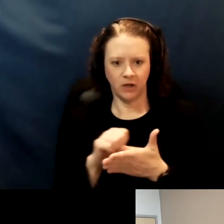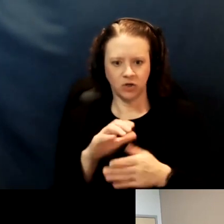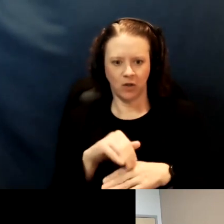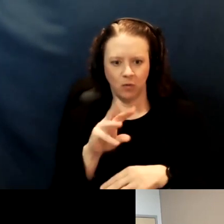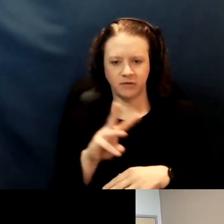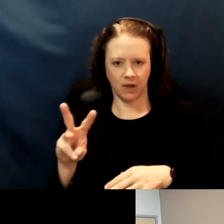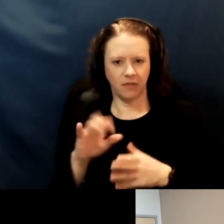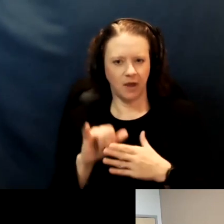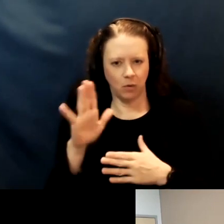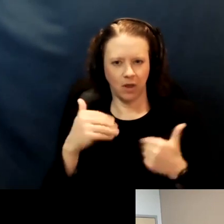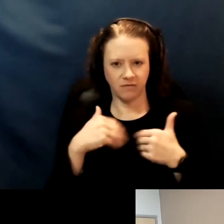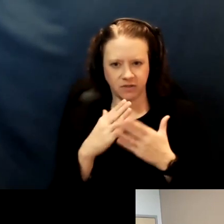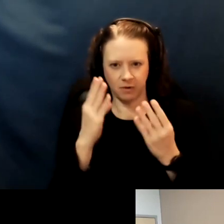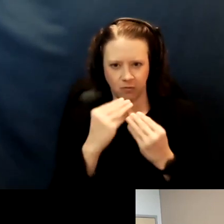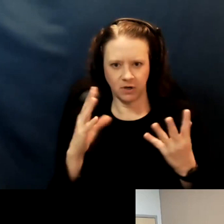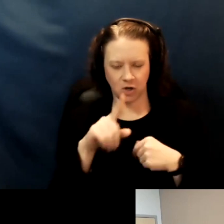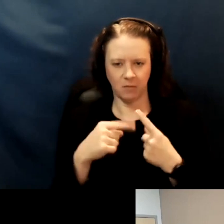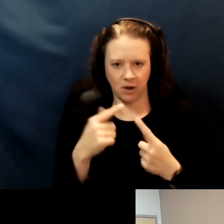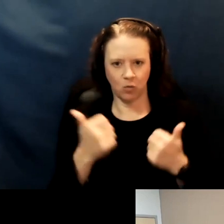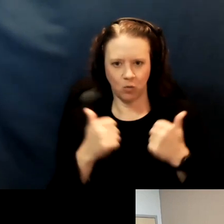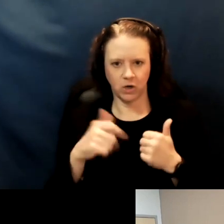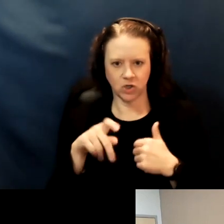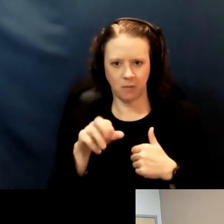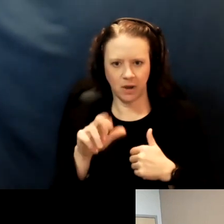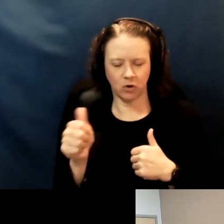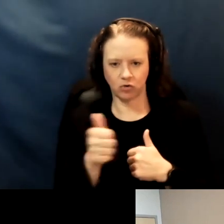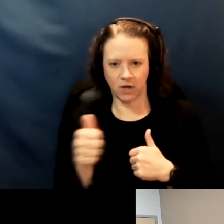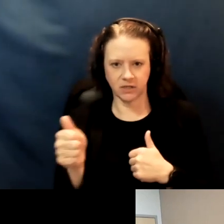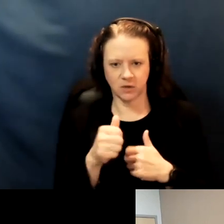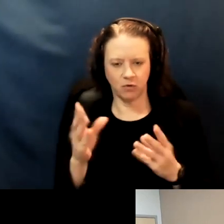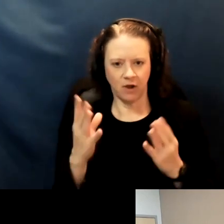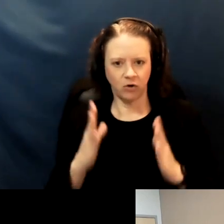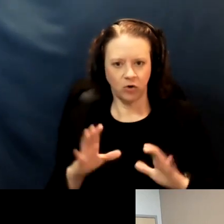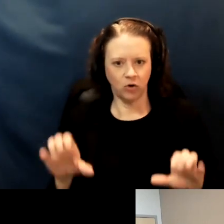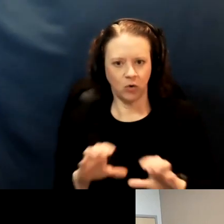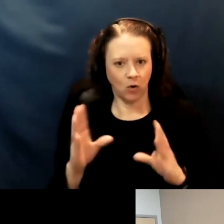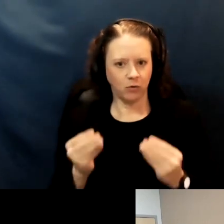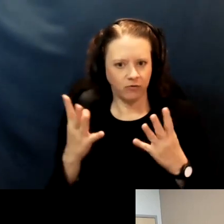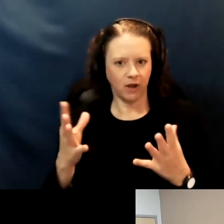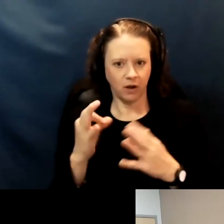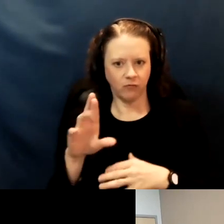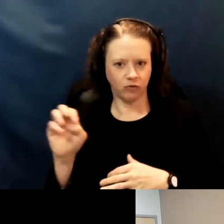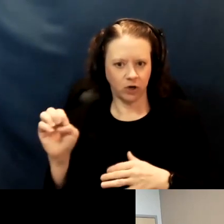about what various paratransit providers are doing, and whether they're providing free rides. So I know, for example, Rapid and Wheels